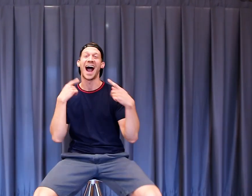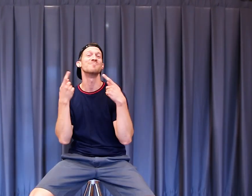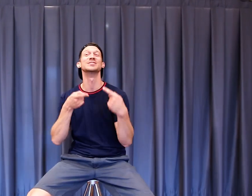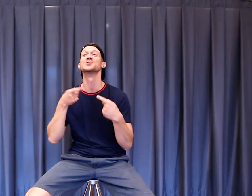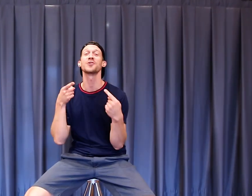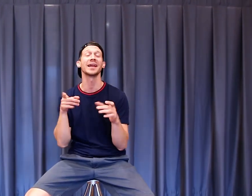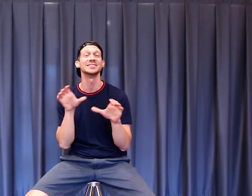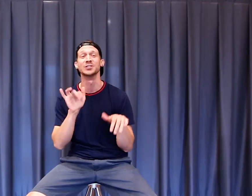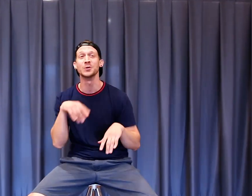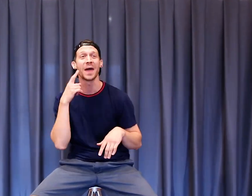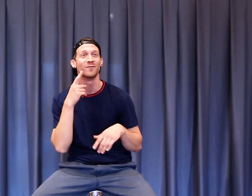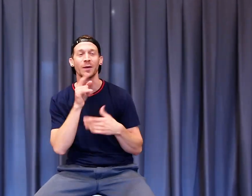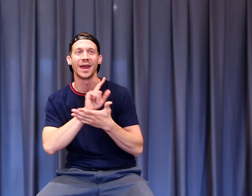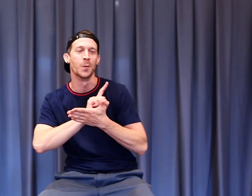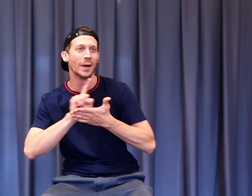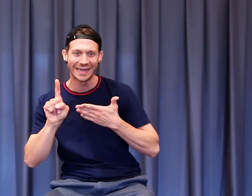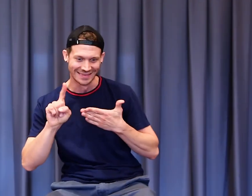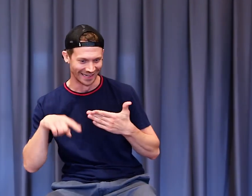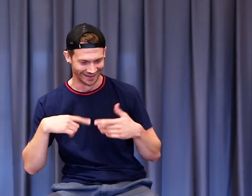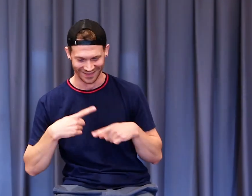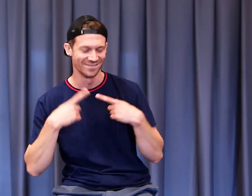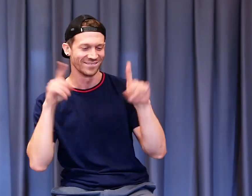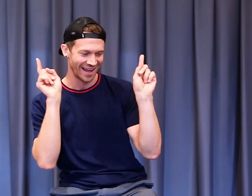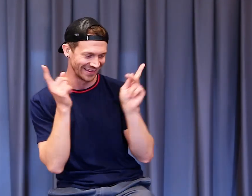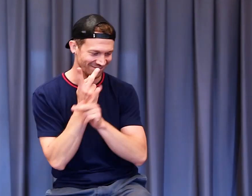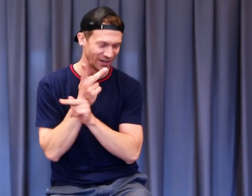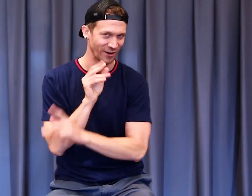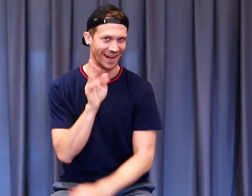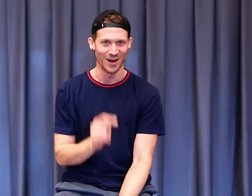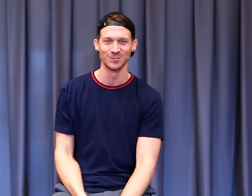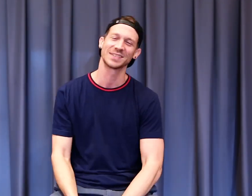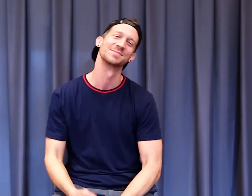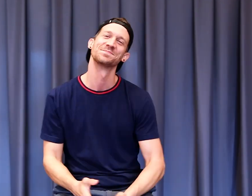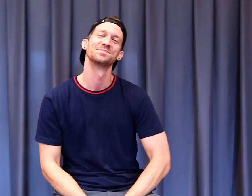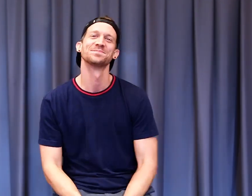I've been struggling to do that for a week and I finally figured it out.